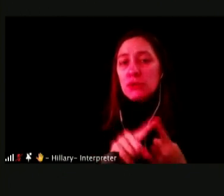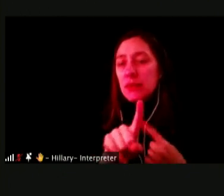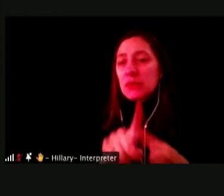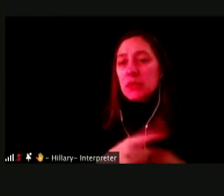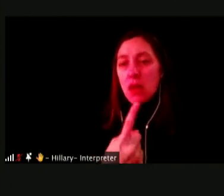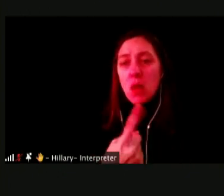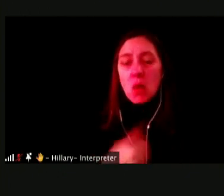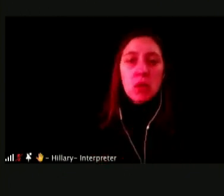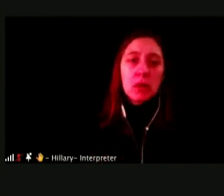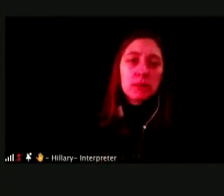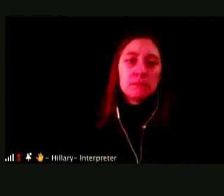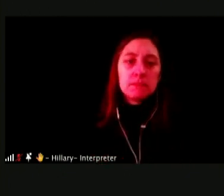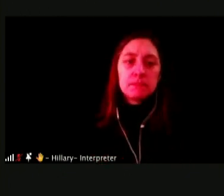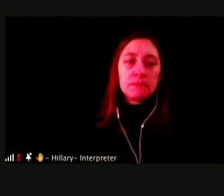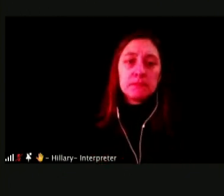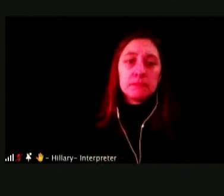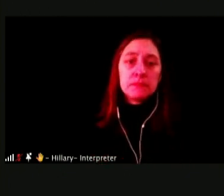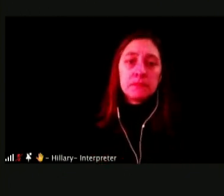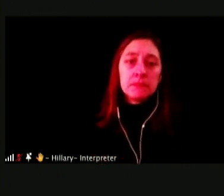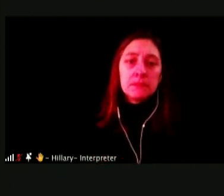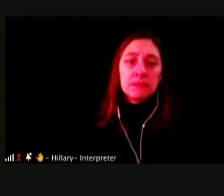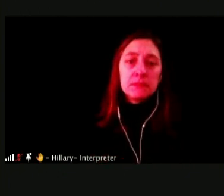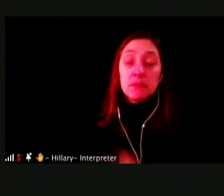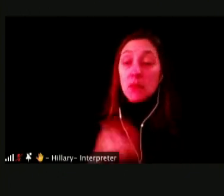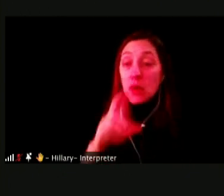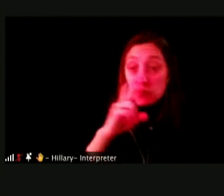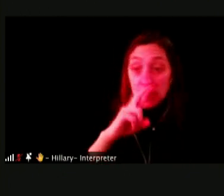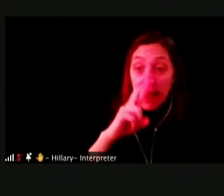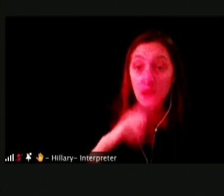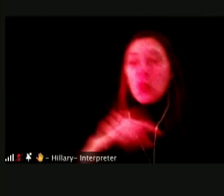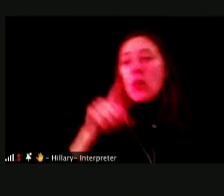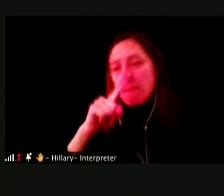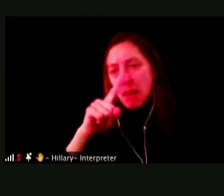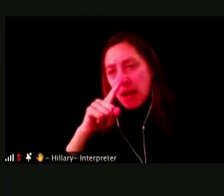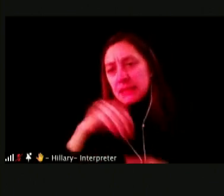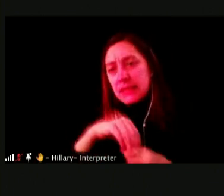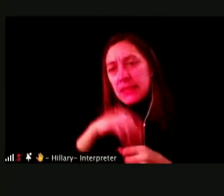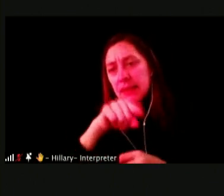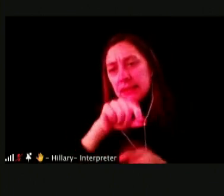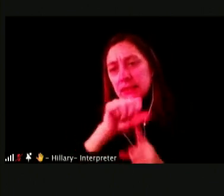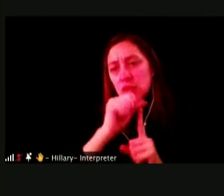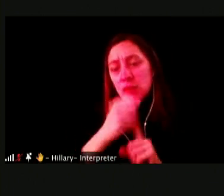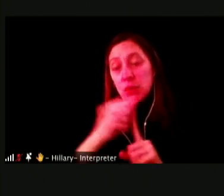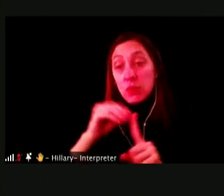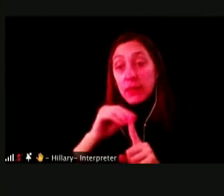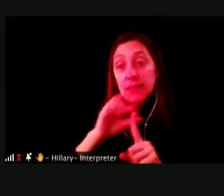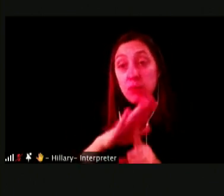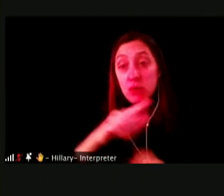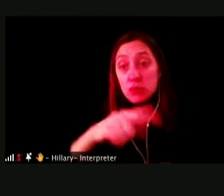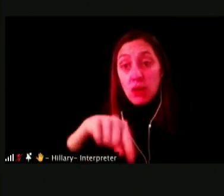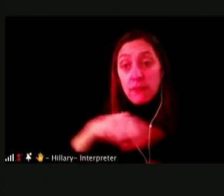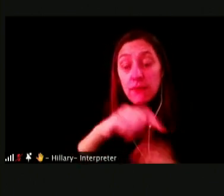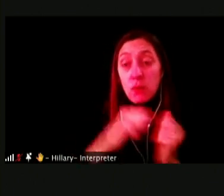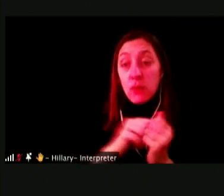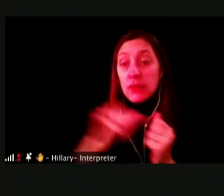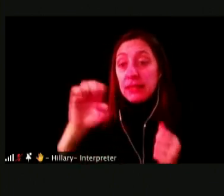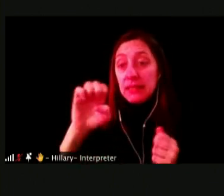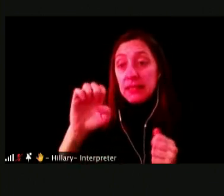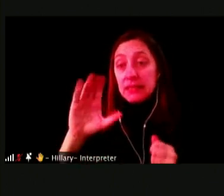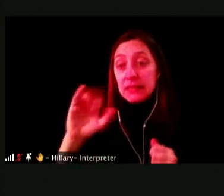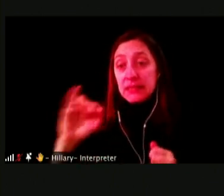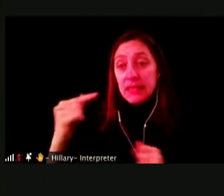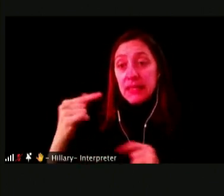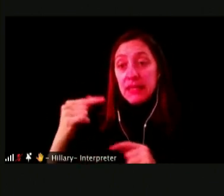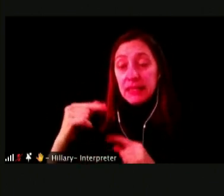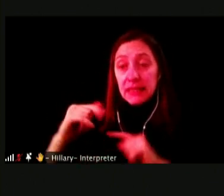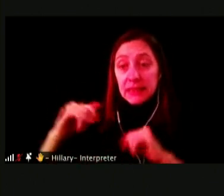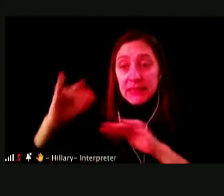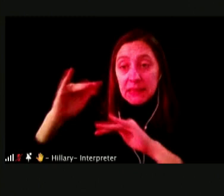AND IN FACT, IF YOU TAKE RATS OR MICE IN THIS CASE AND YOU EXPOSE THEM FIRST THE E-CIGARETTE